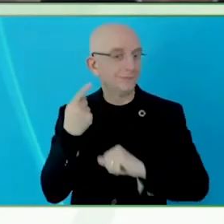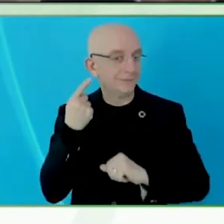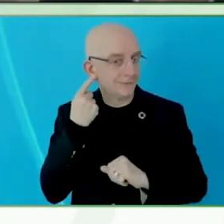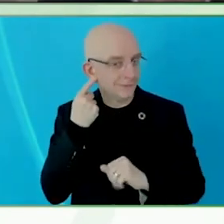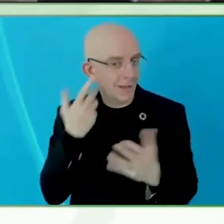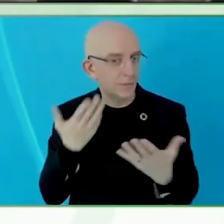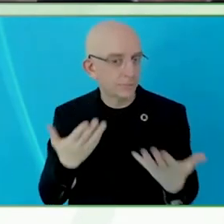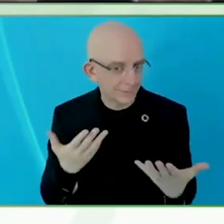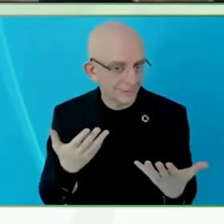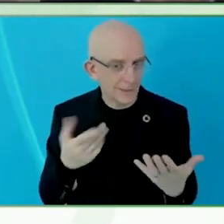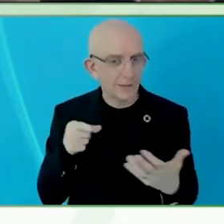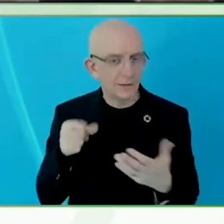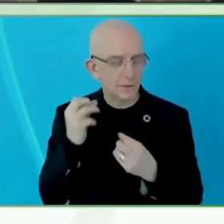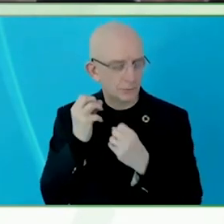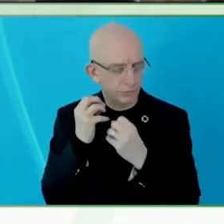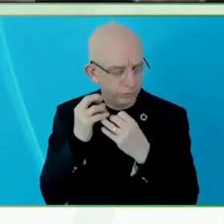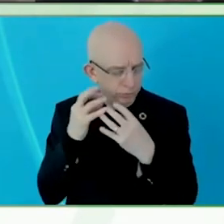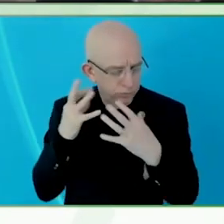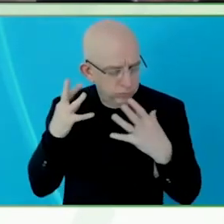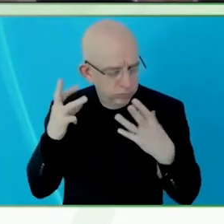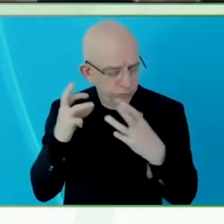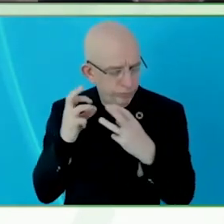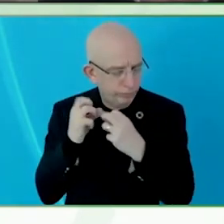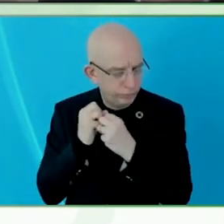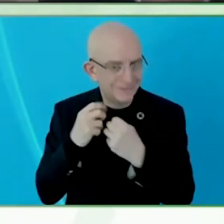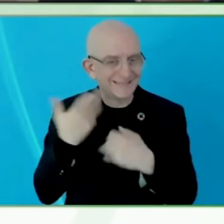display or if a person is using it or not.